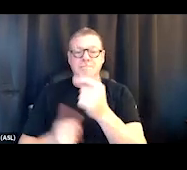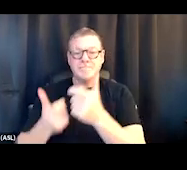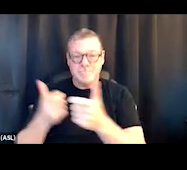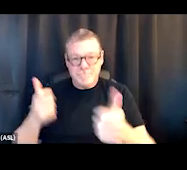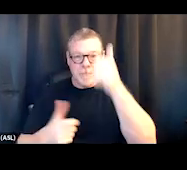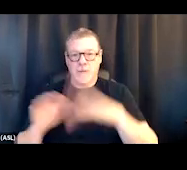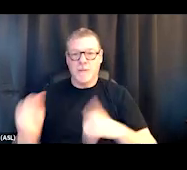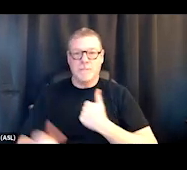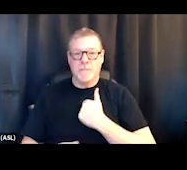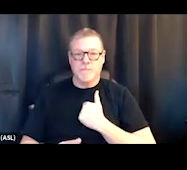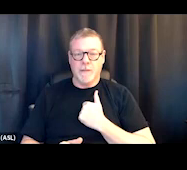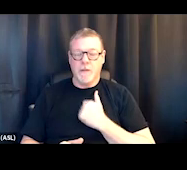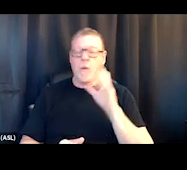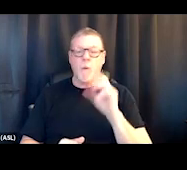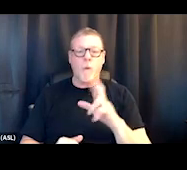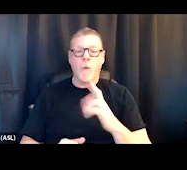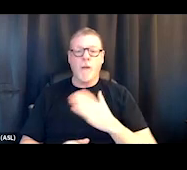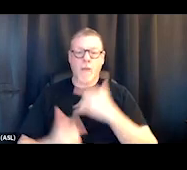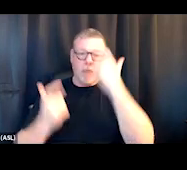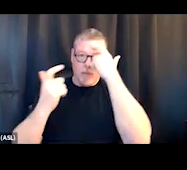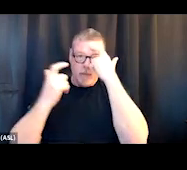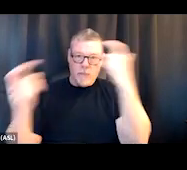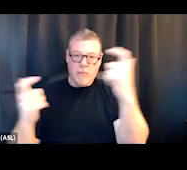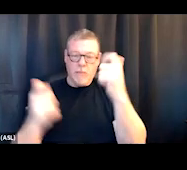or am I just trying to build out my own organization?